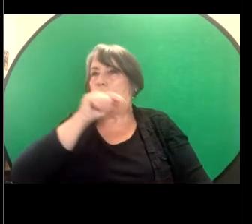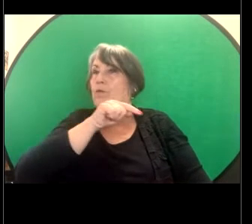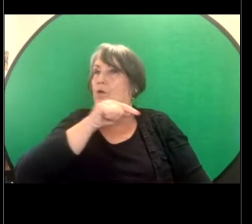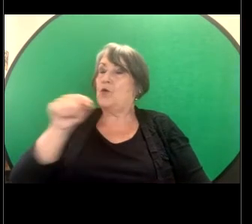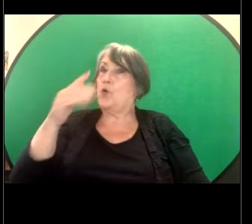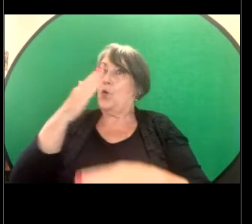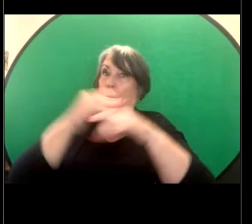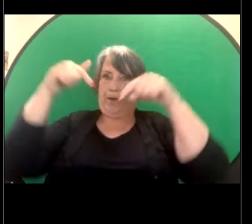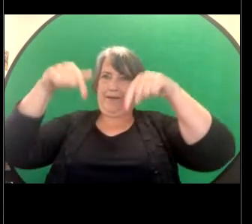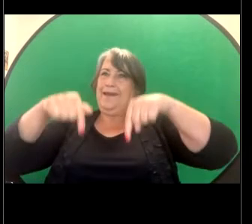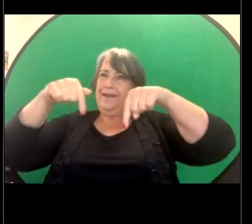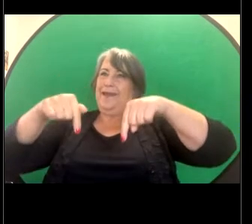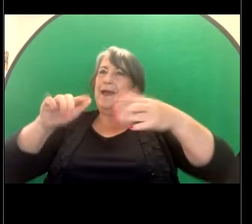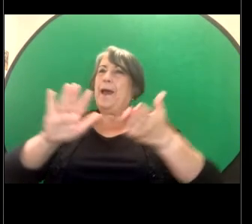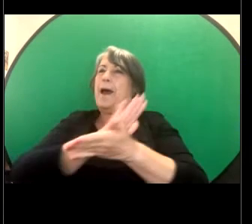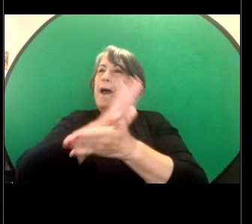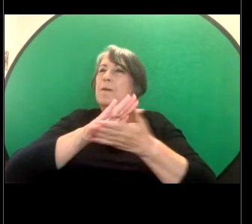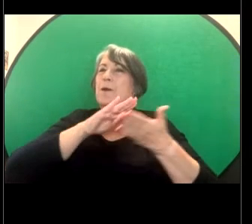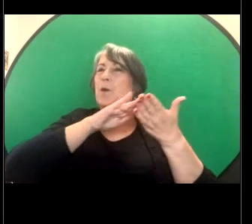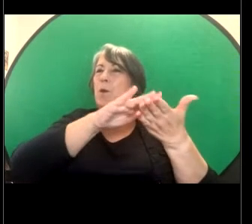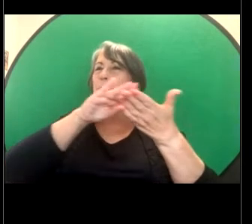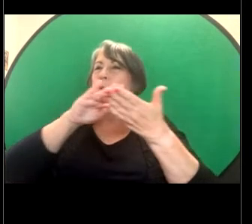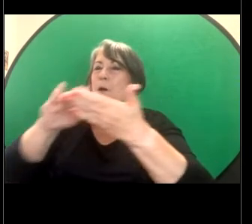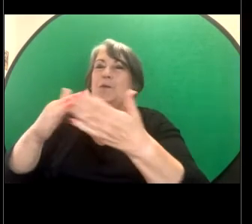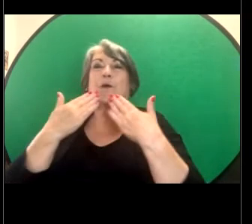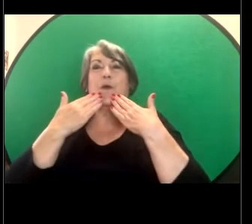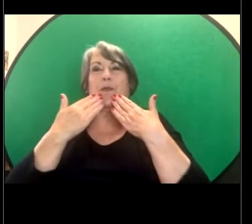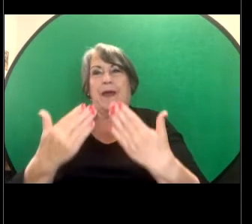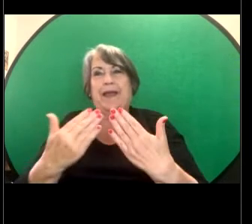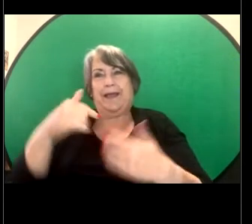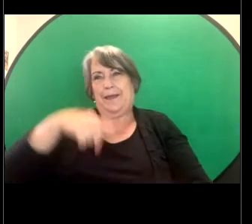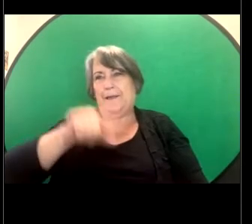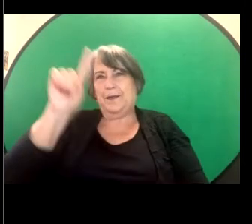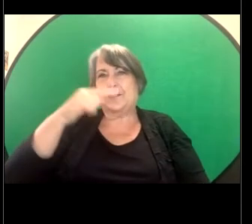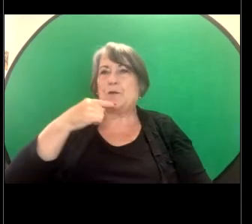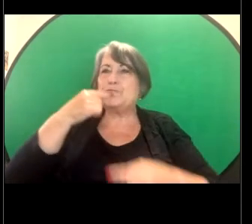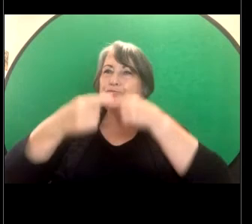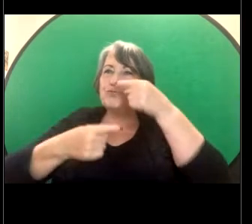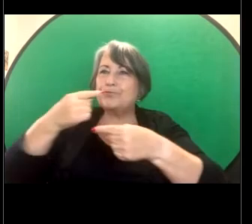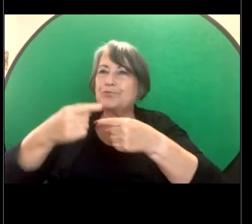really happy to help. So thank you so much for today. We're going to run through some questions